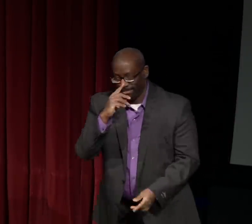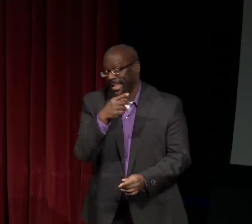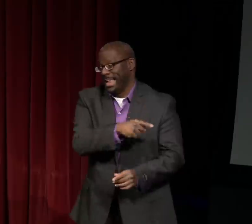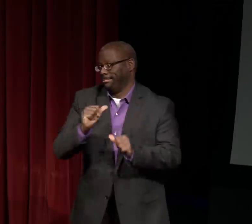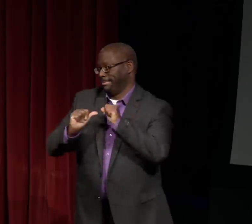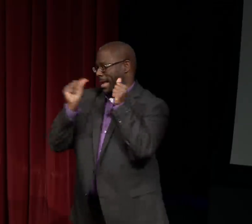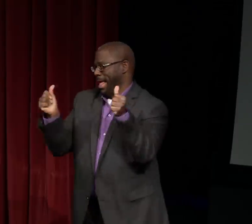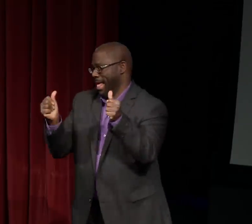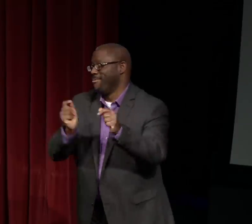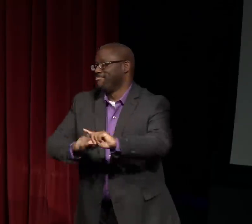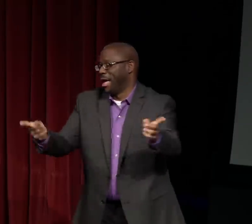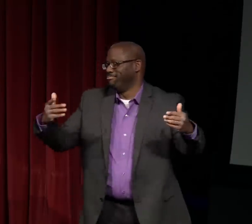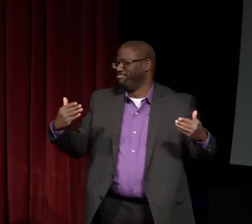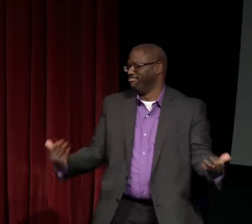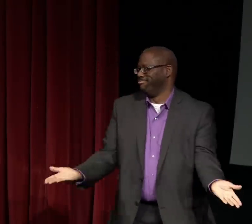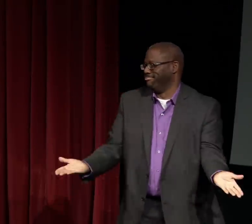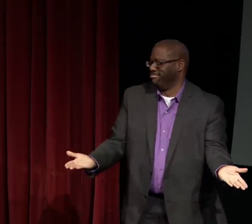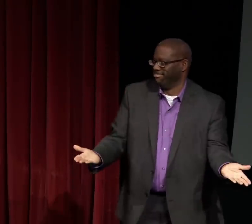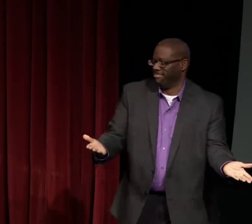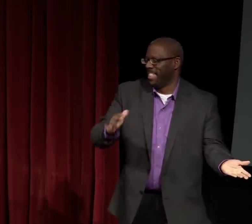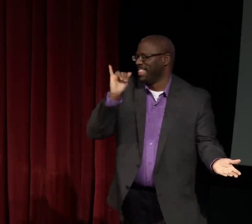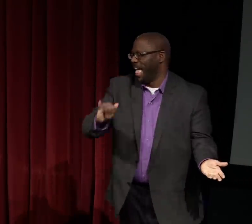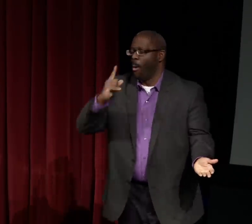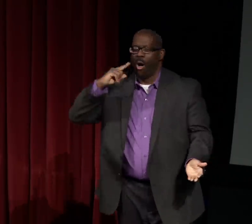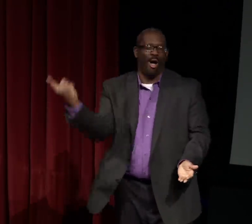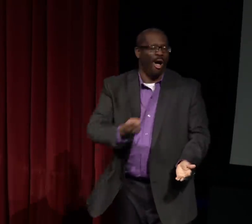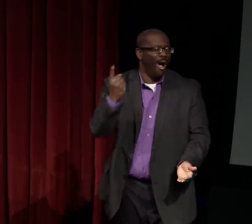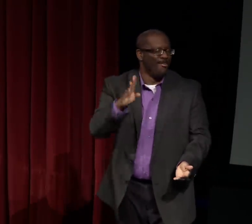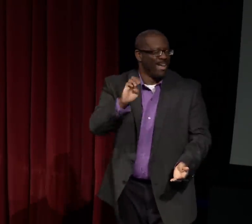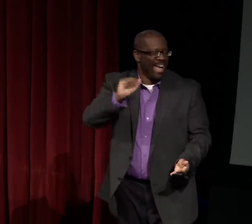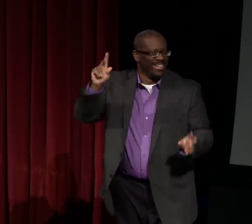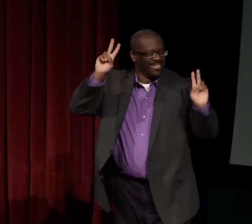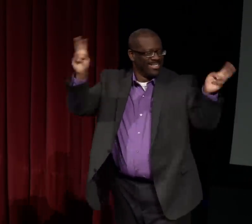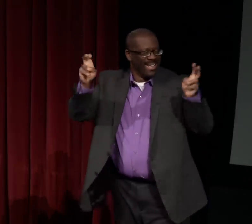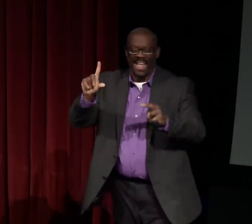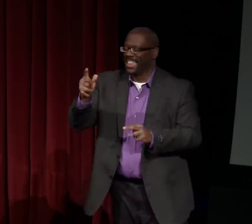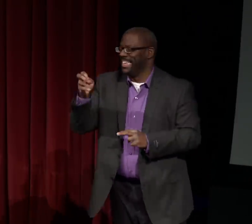and you see the impact that she has had. She may deny this.